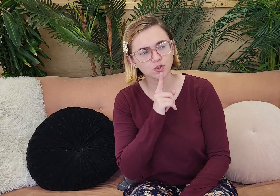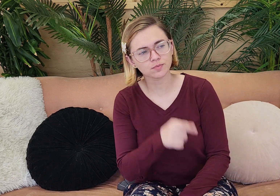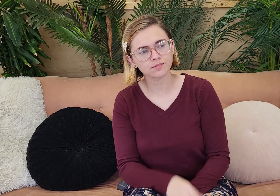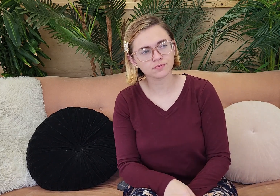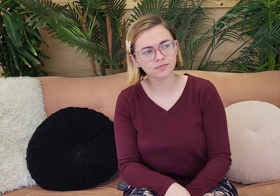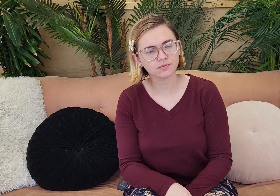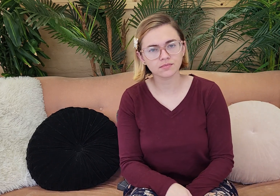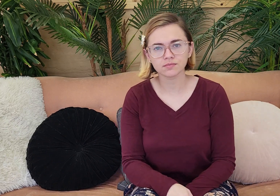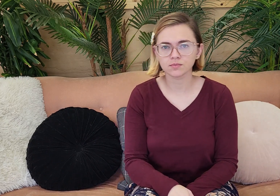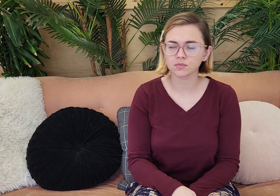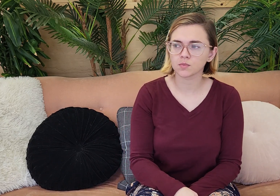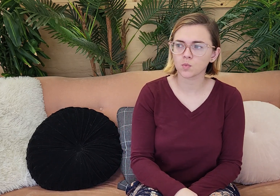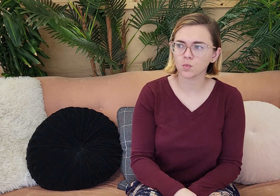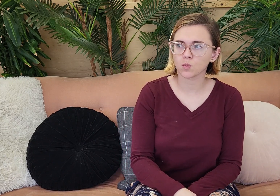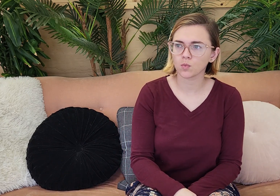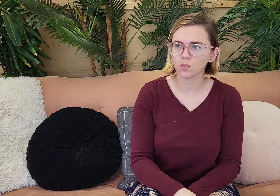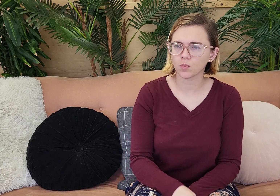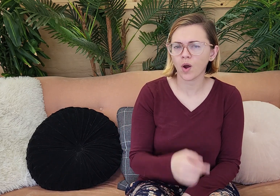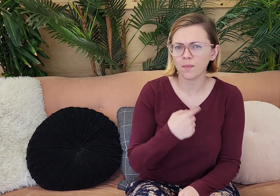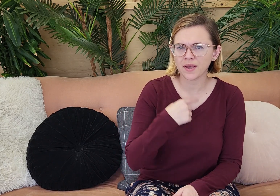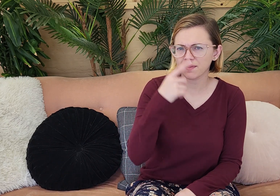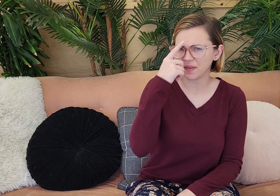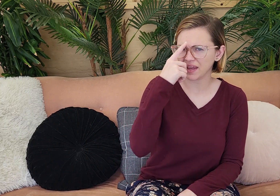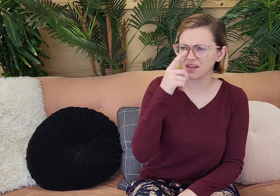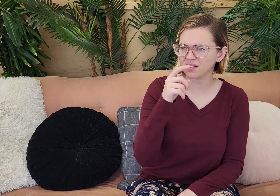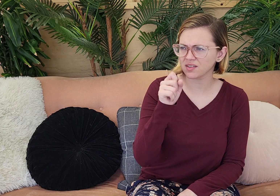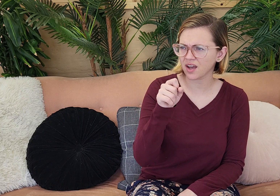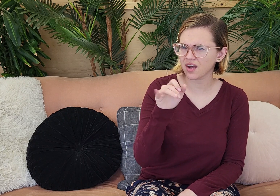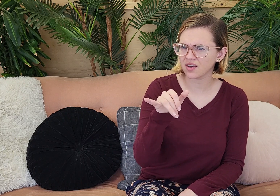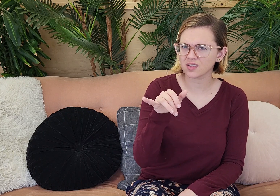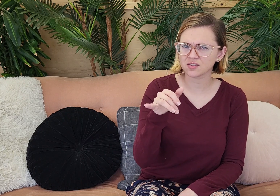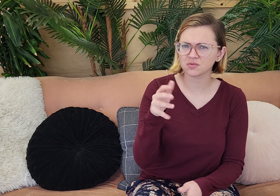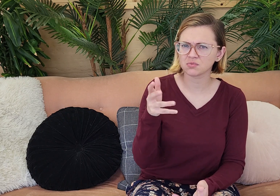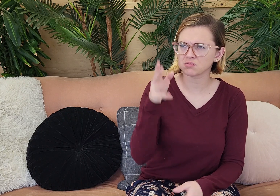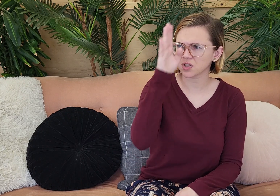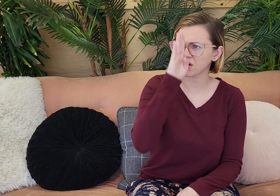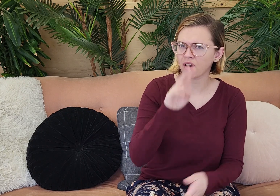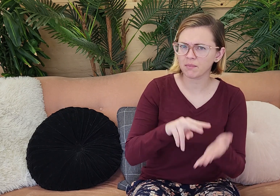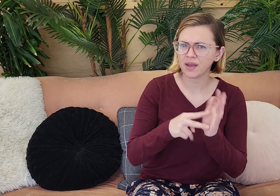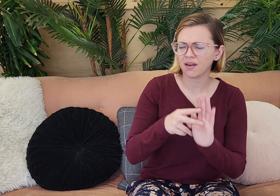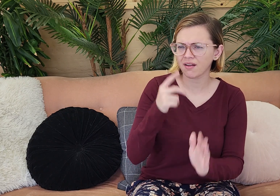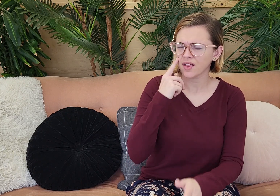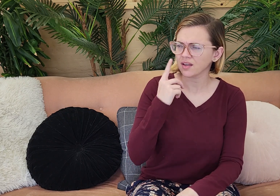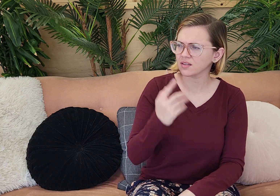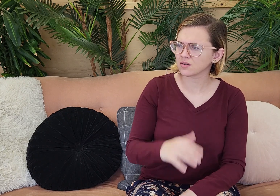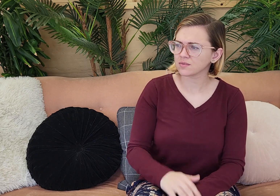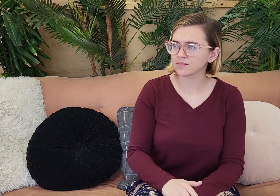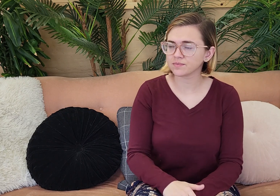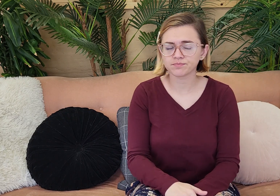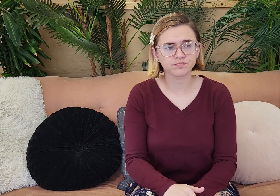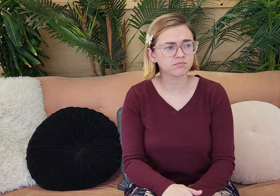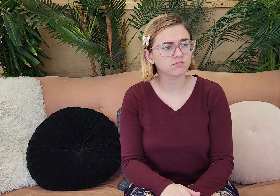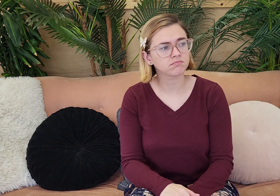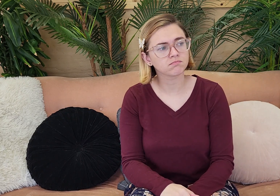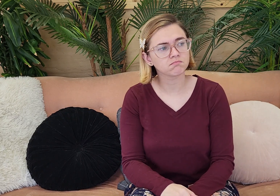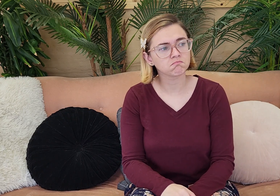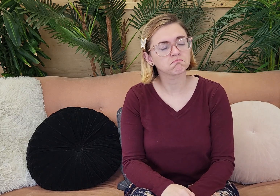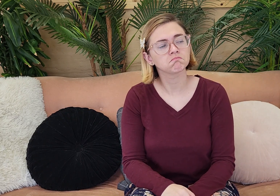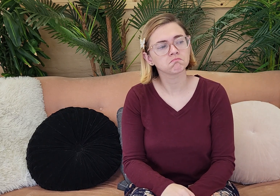die." The serpent. "Are you sure?" And Eve , "Well, I mean, I think, yeah, that's what God meant."So the